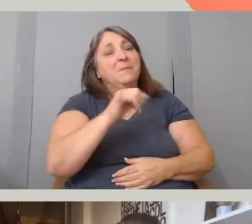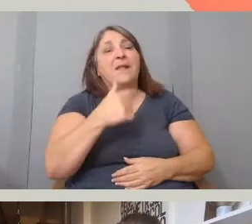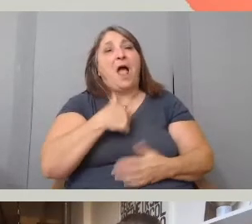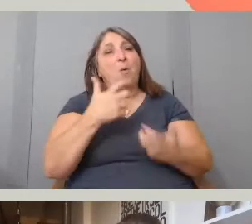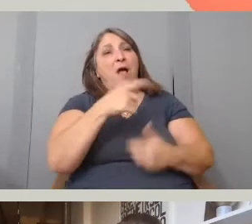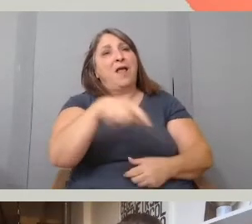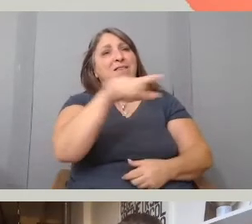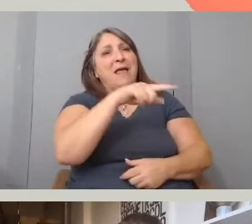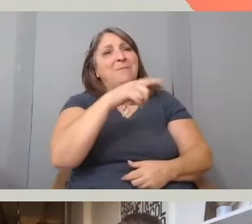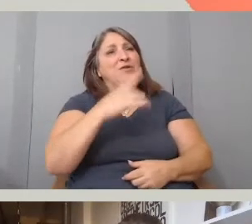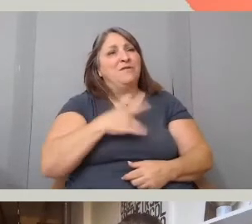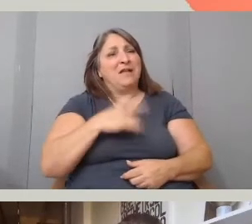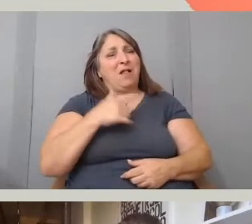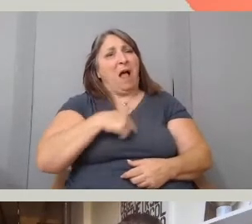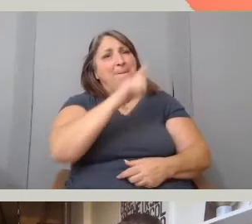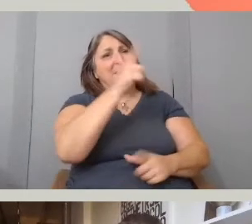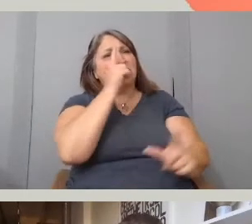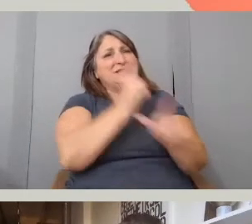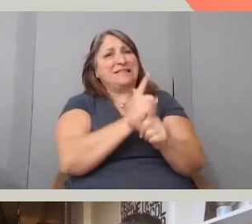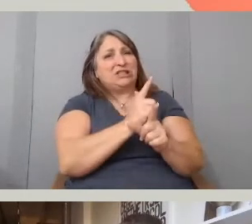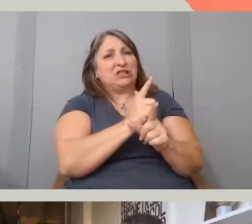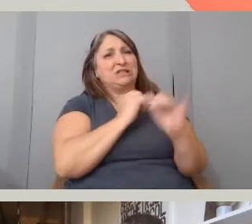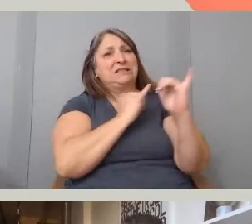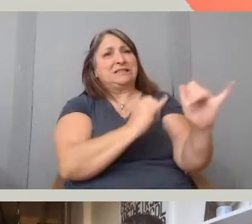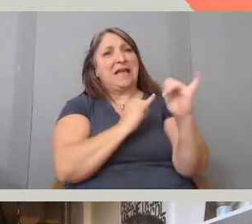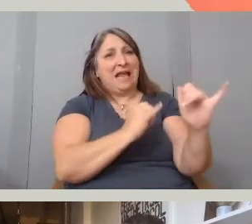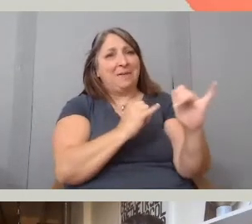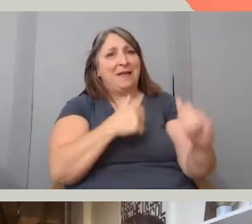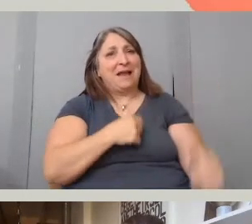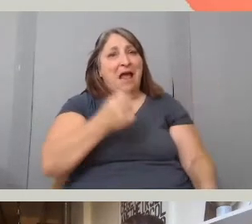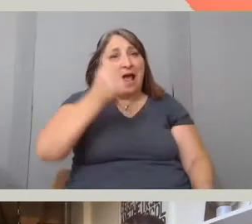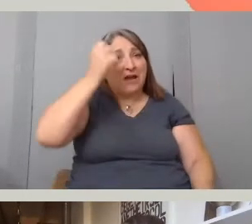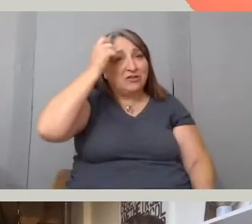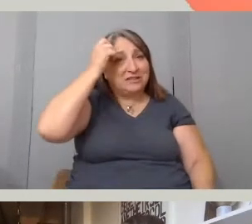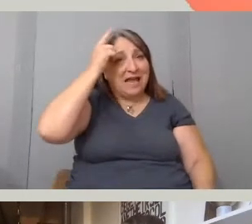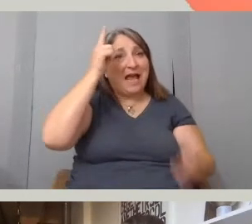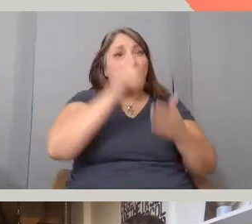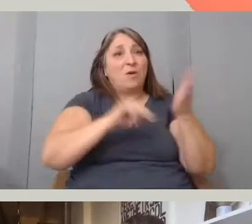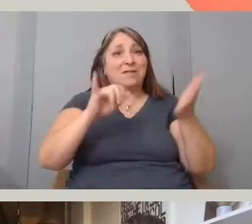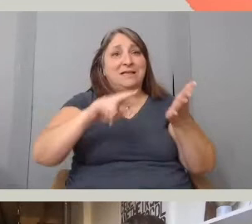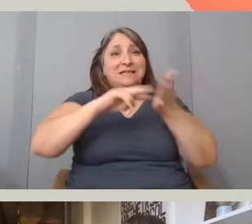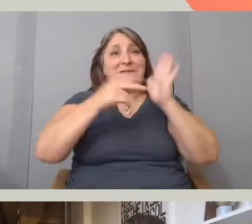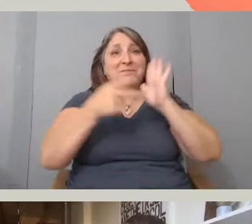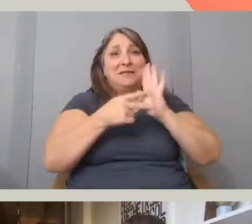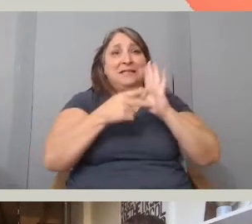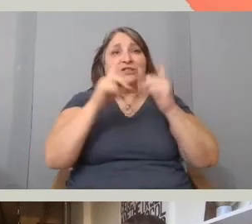and I understand what this means to travel through this again.